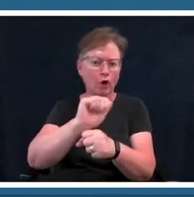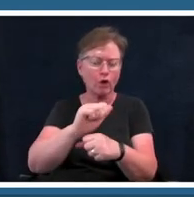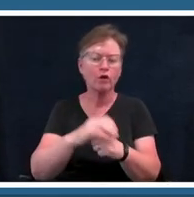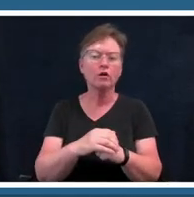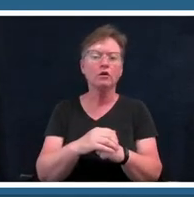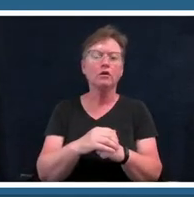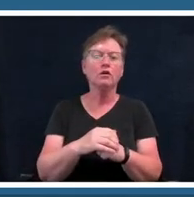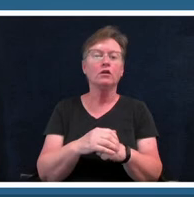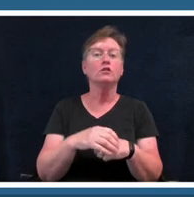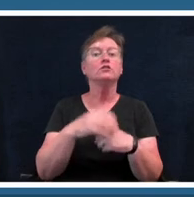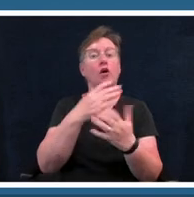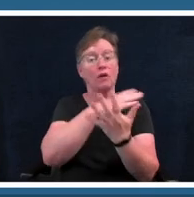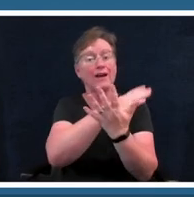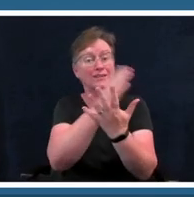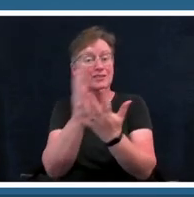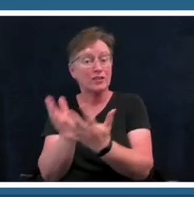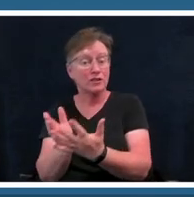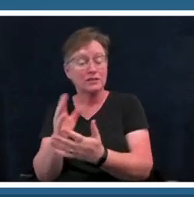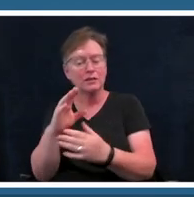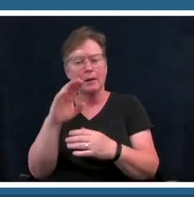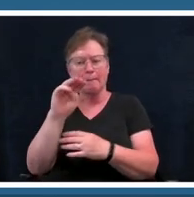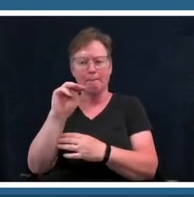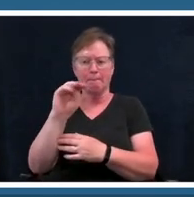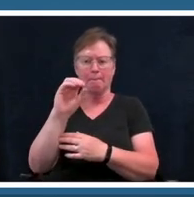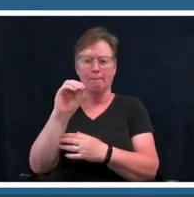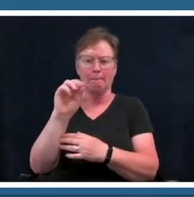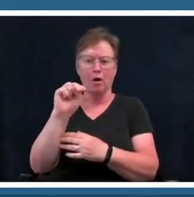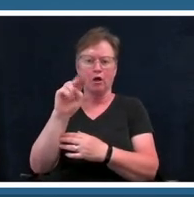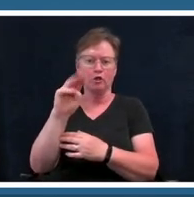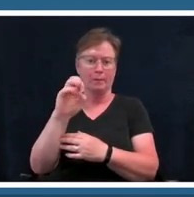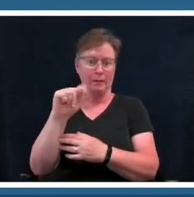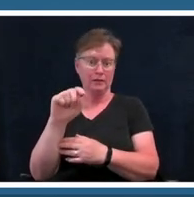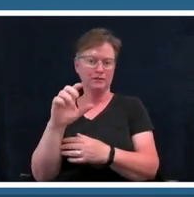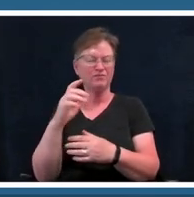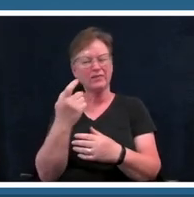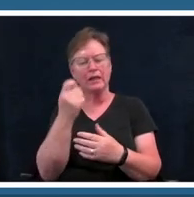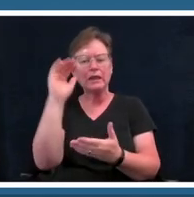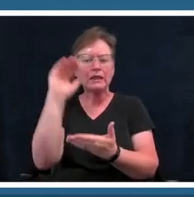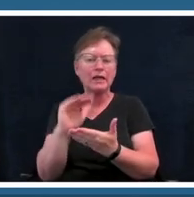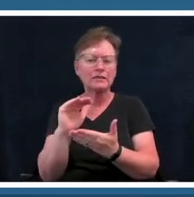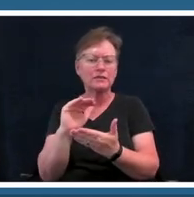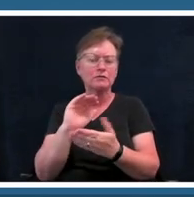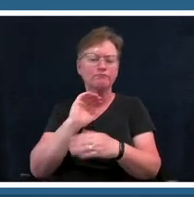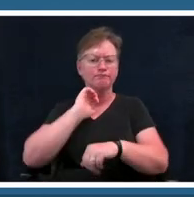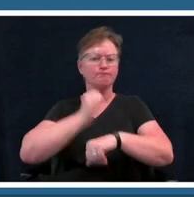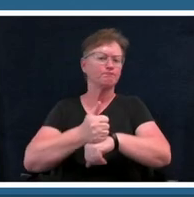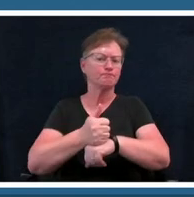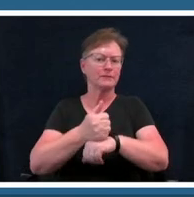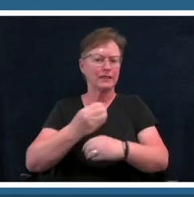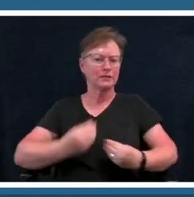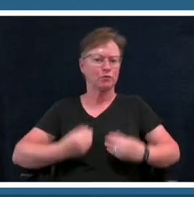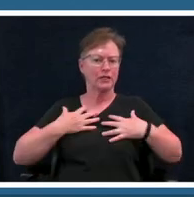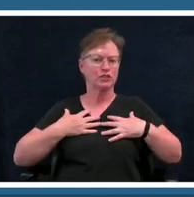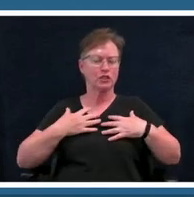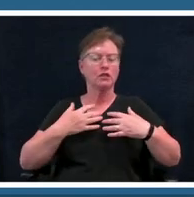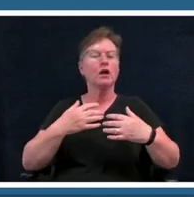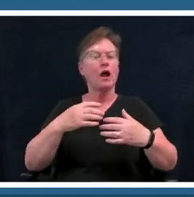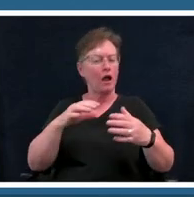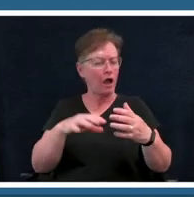has definitely a less concrete inspiration than deville's i find that they're both